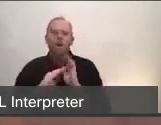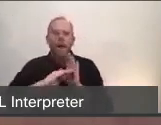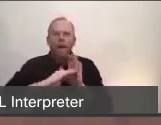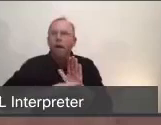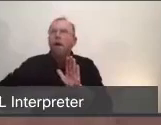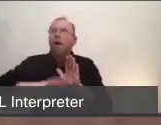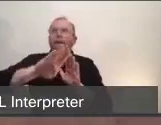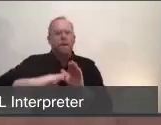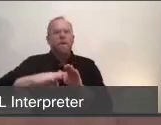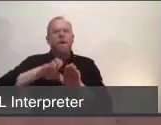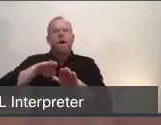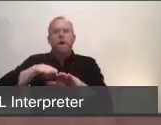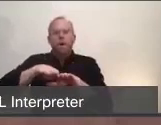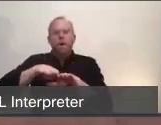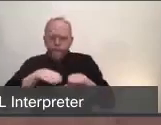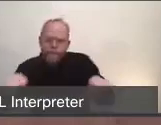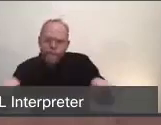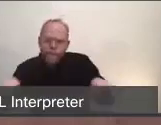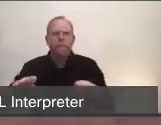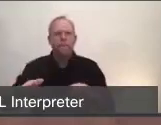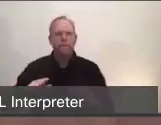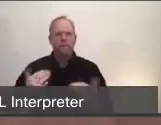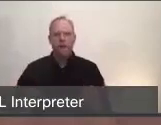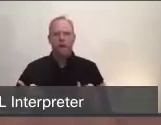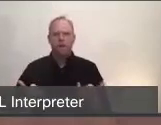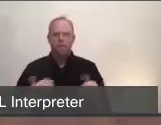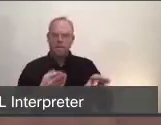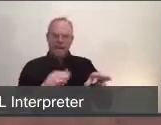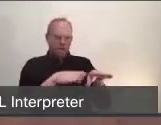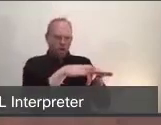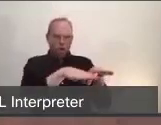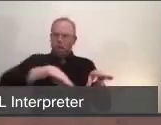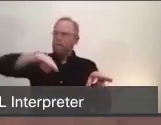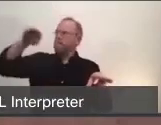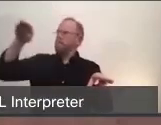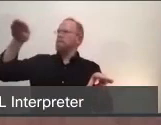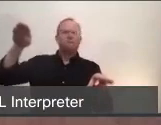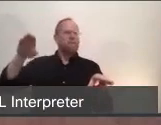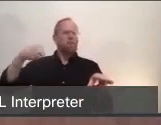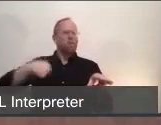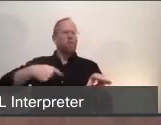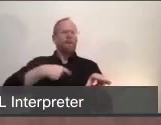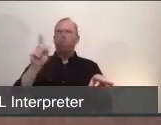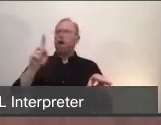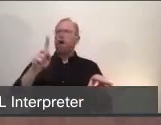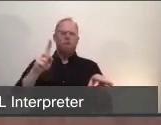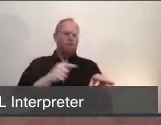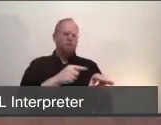on where are we on that curve? And especially a number of people have on their minds